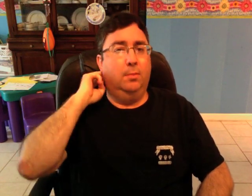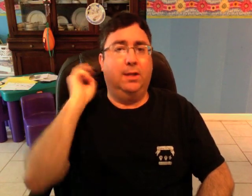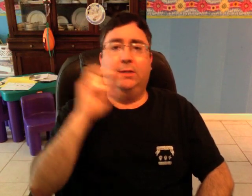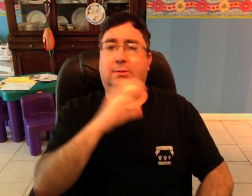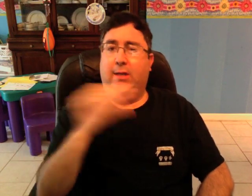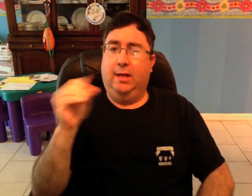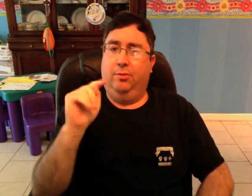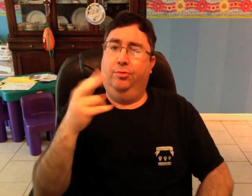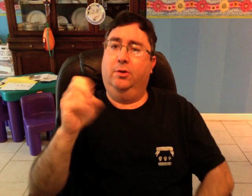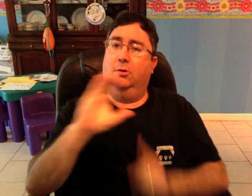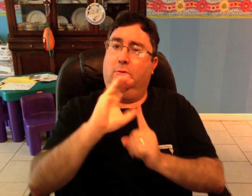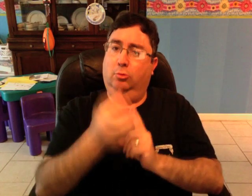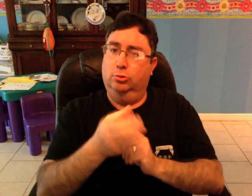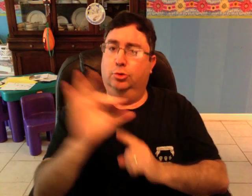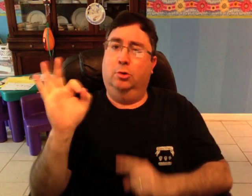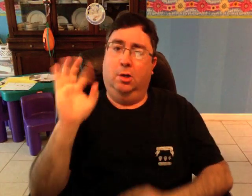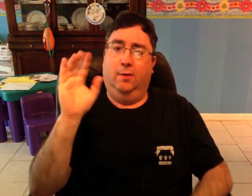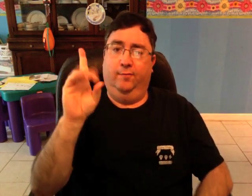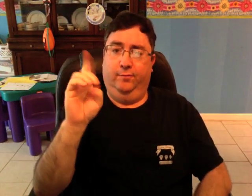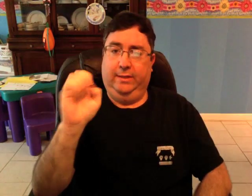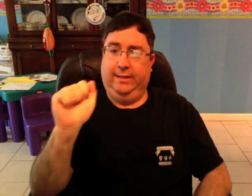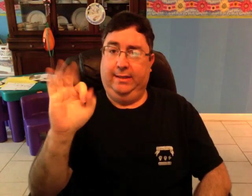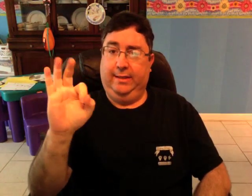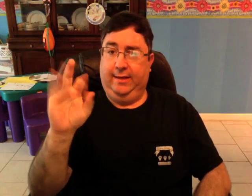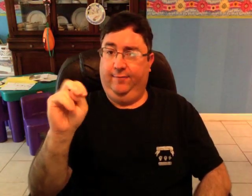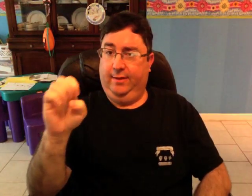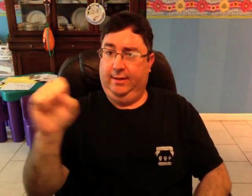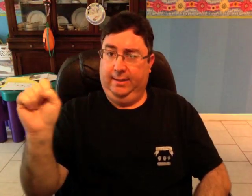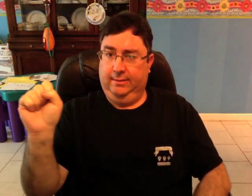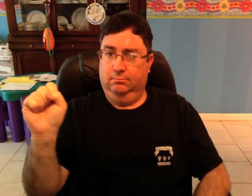In the book "The Artificial Ear: Cochlear Implants and the culture of deafness"